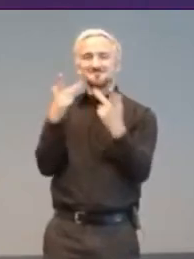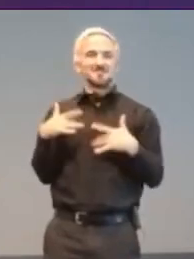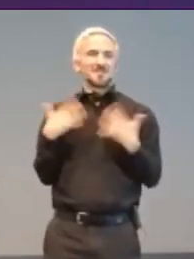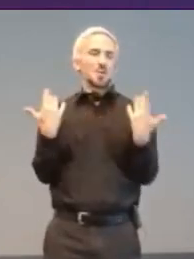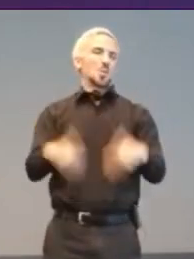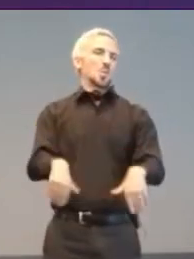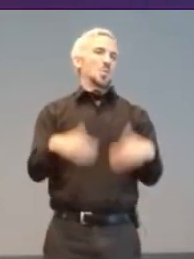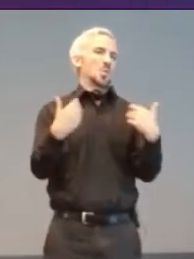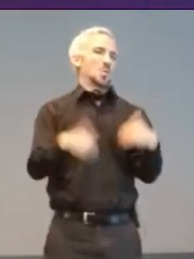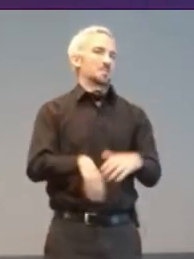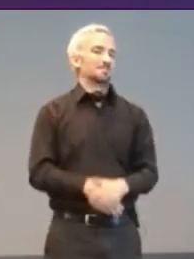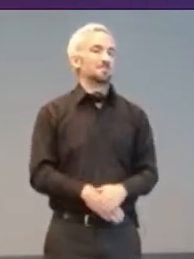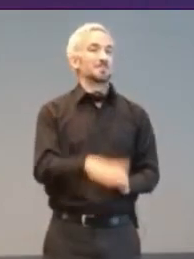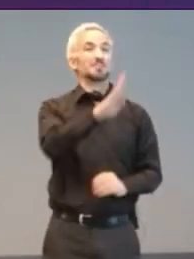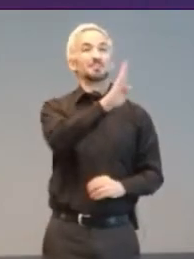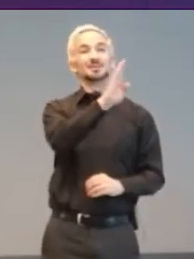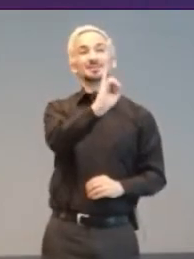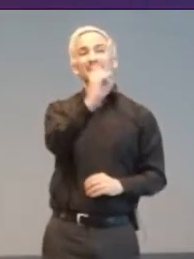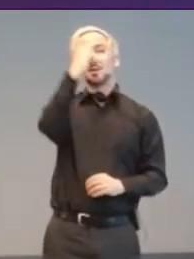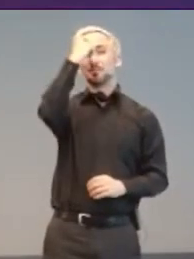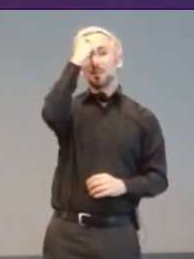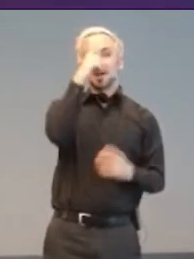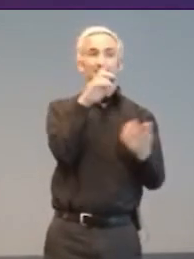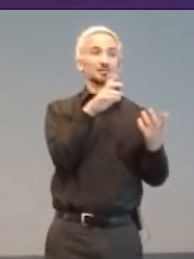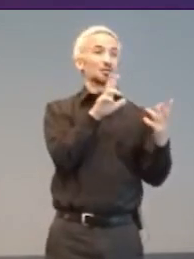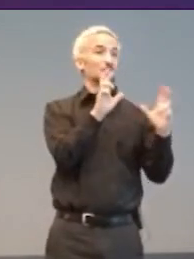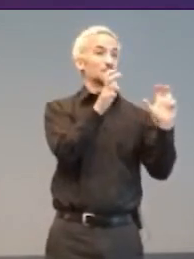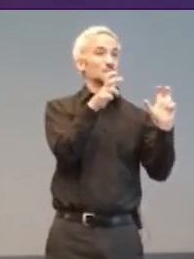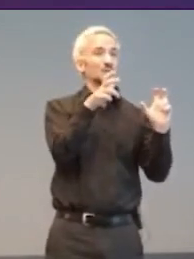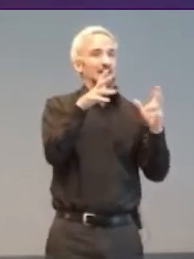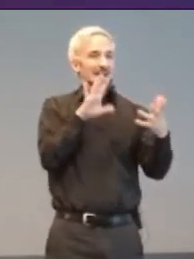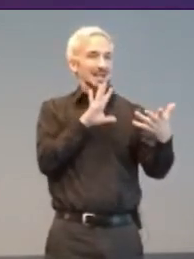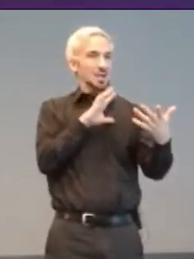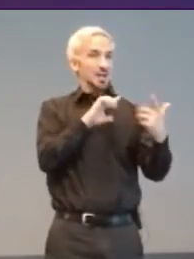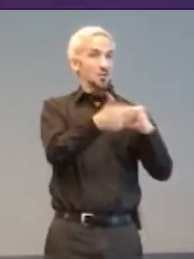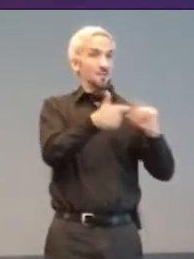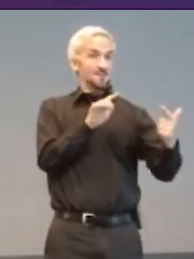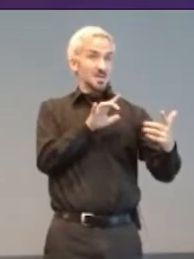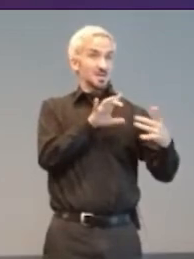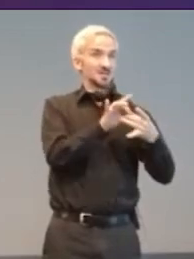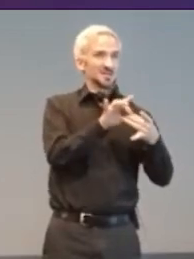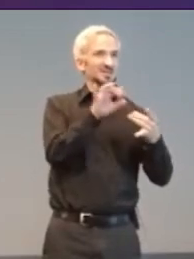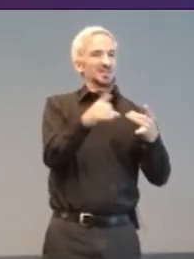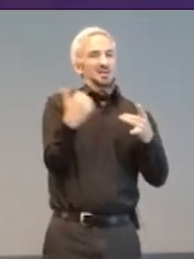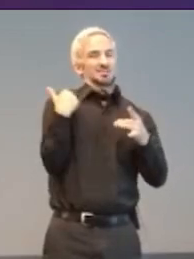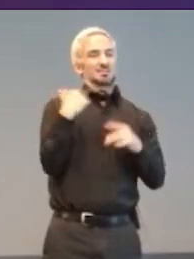BCI (Brain-Computer Interface) Racing at the Cybathlon 2016: This event was